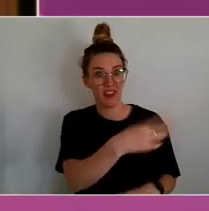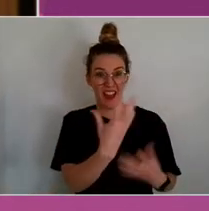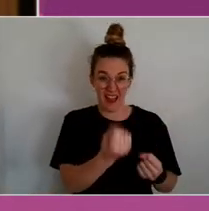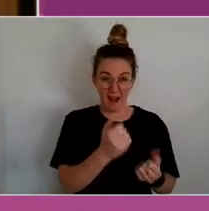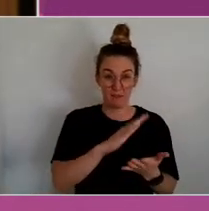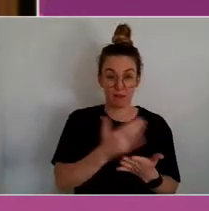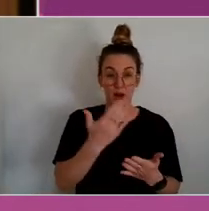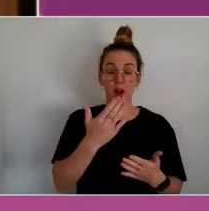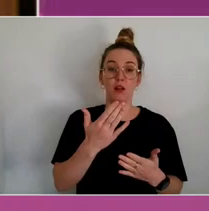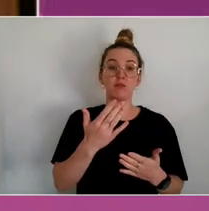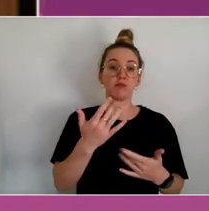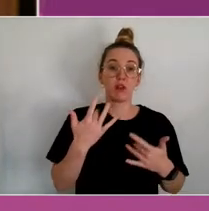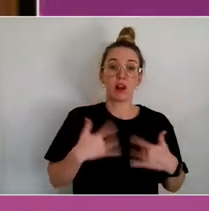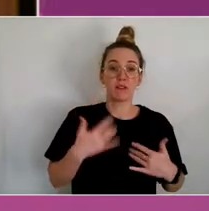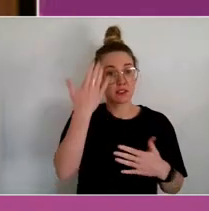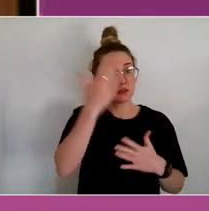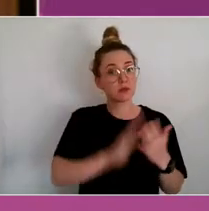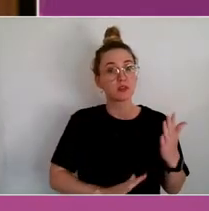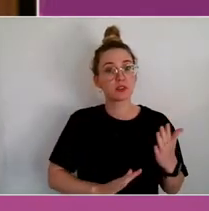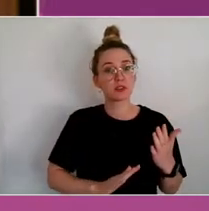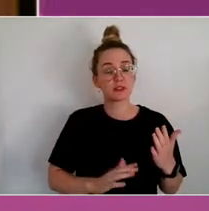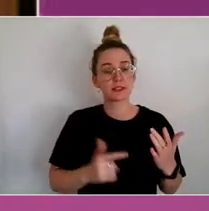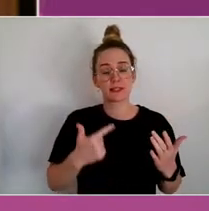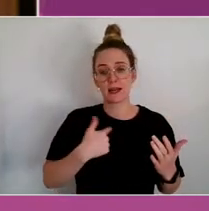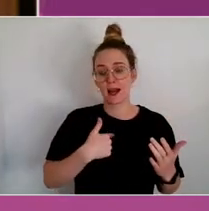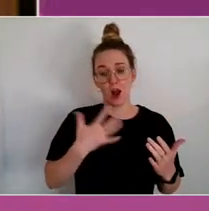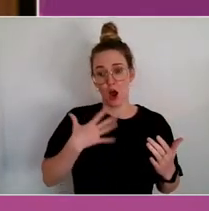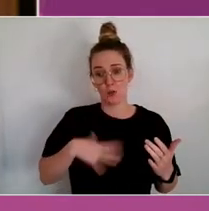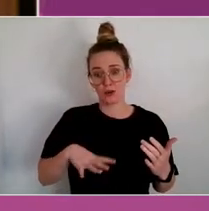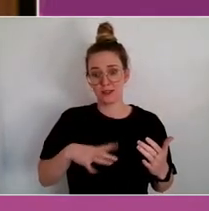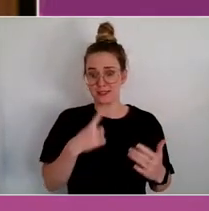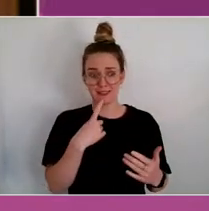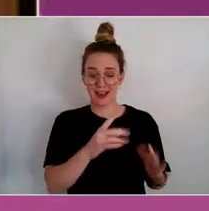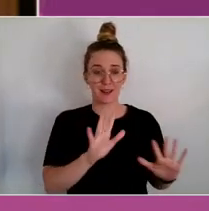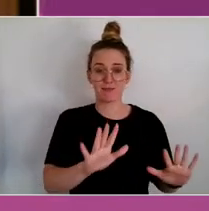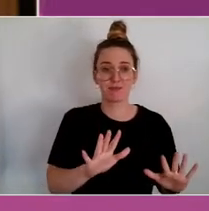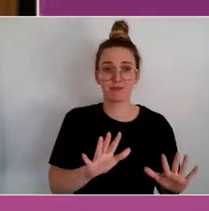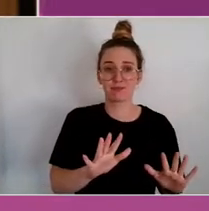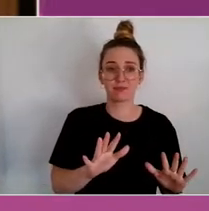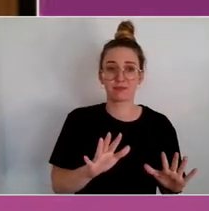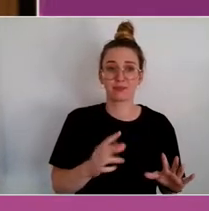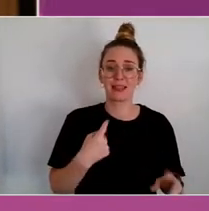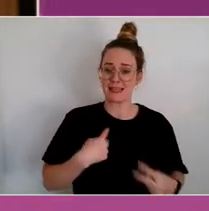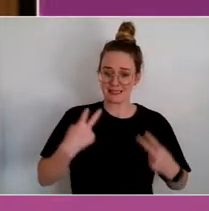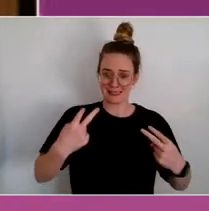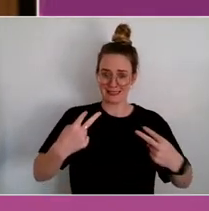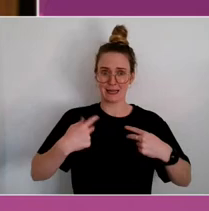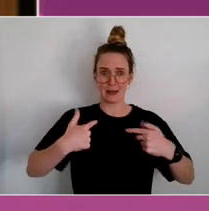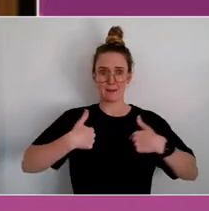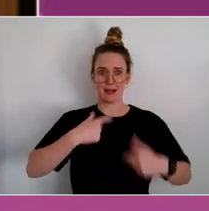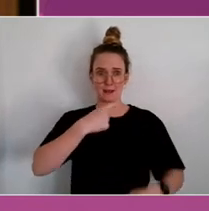And I wanted to jump in on that, because as a person, the impact of stigma and discrimination